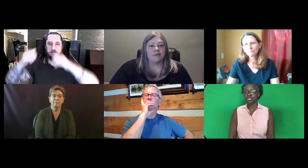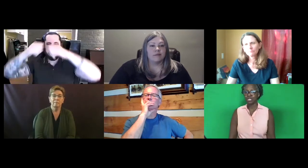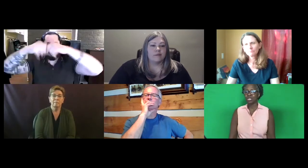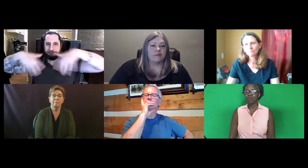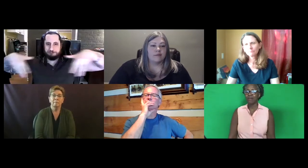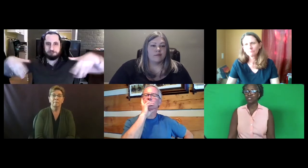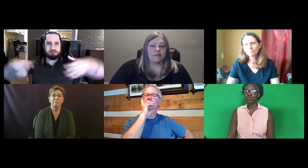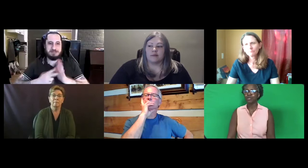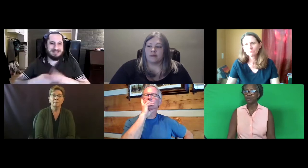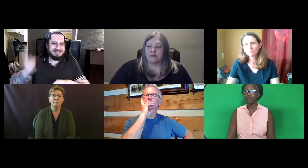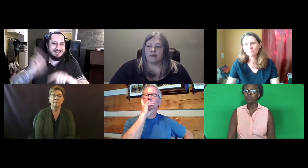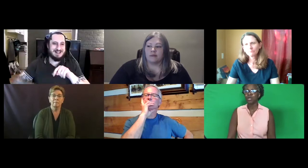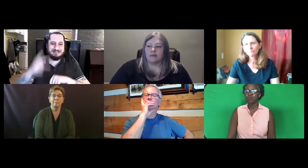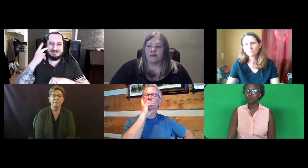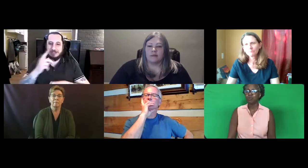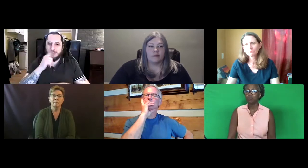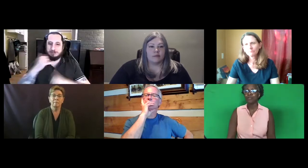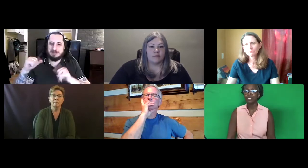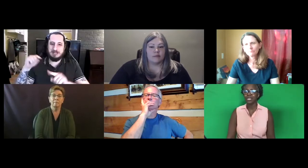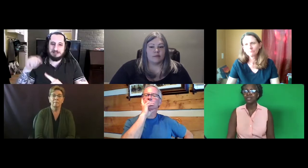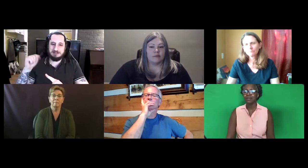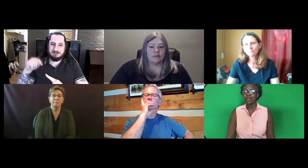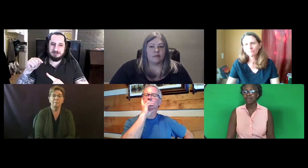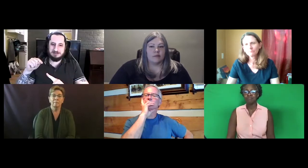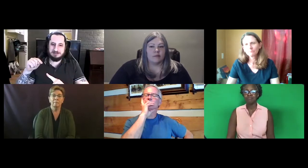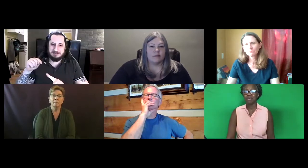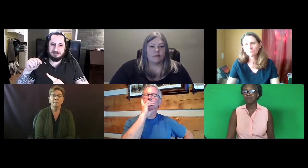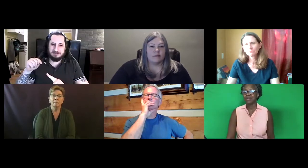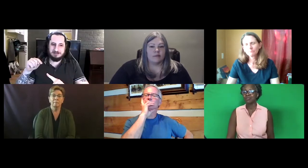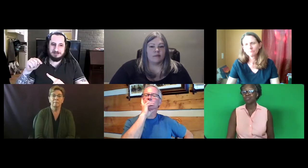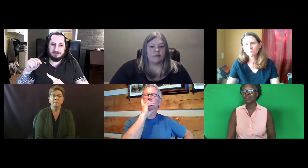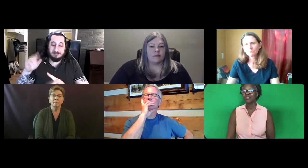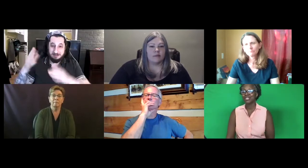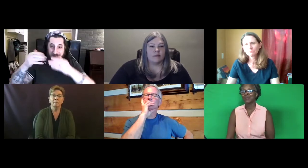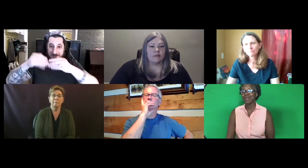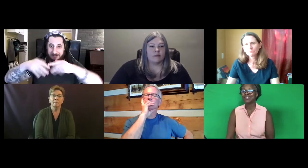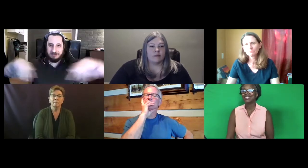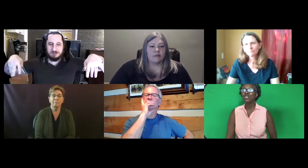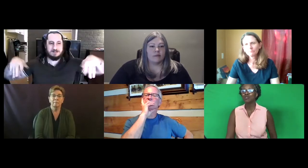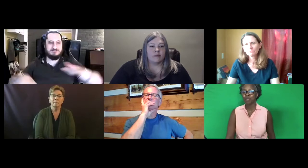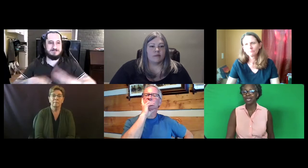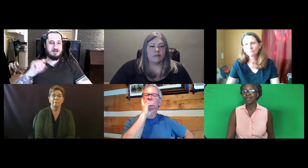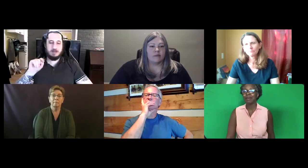And then you have a newer group with more diversity. And maybe there's a curtain and you can't see who is playing.